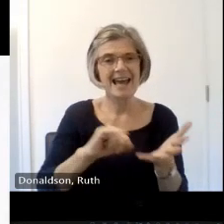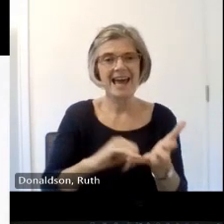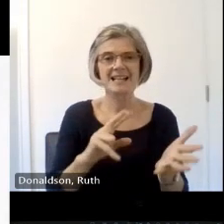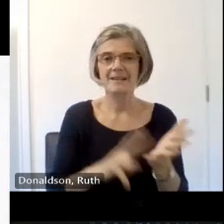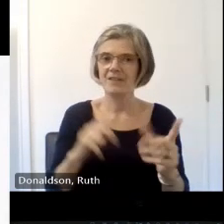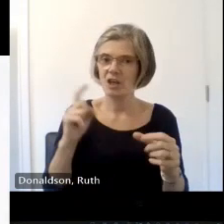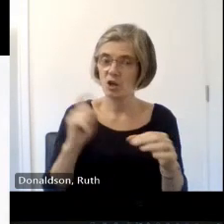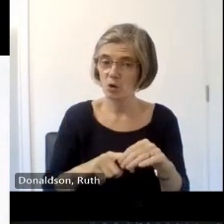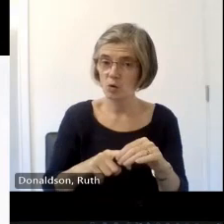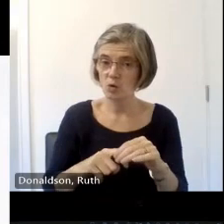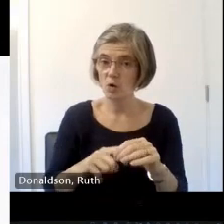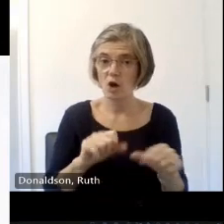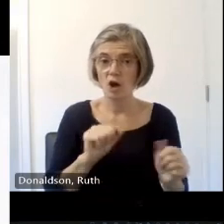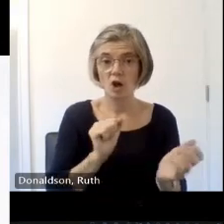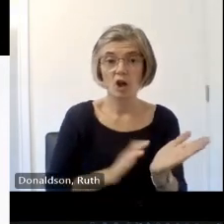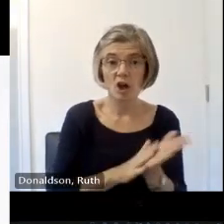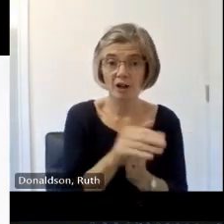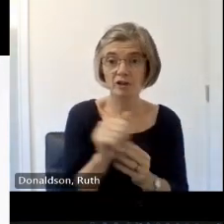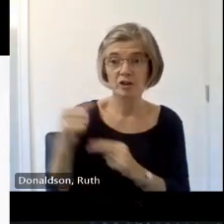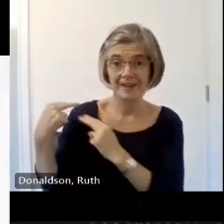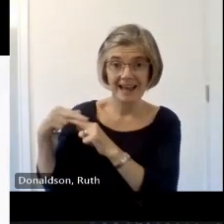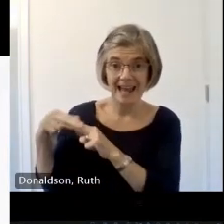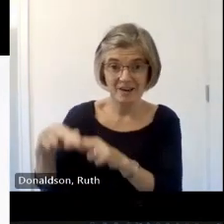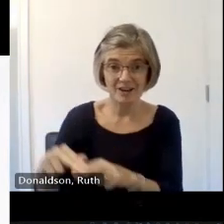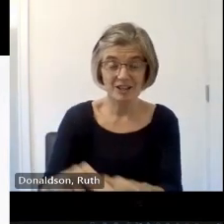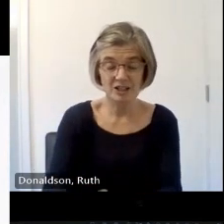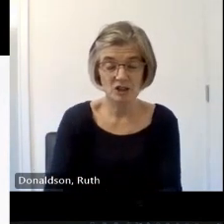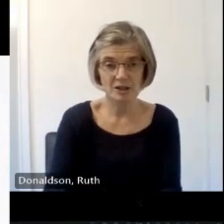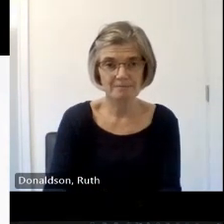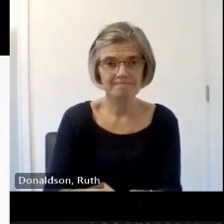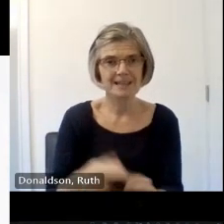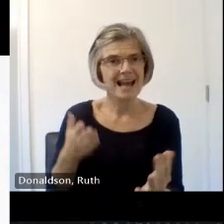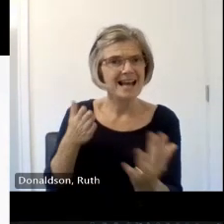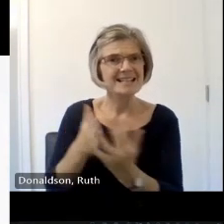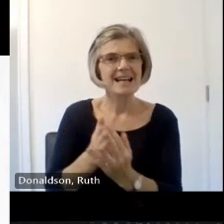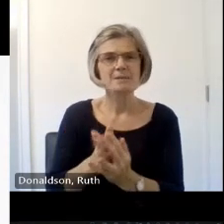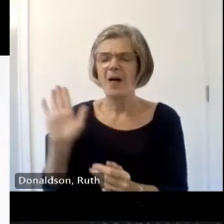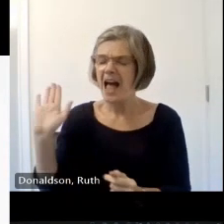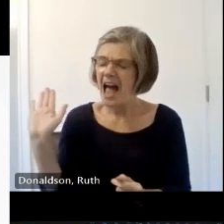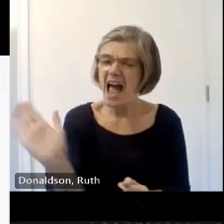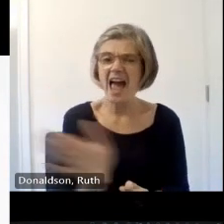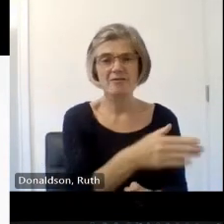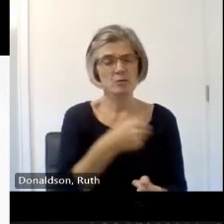heritage meaning it's accessible to everybody we have previously worked with 15 year olds who